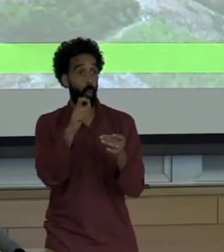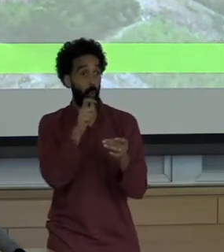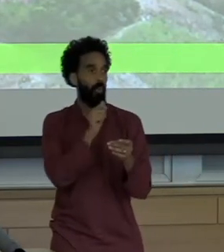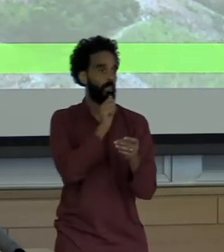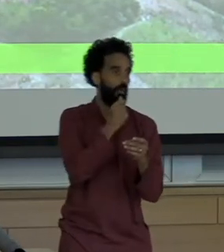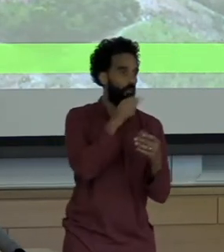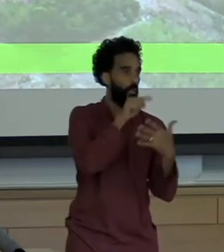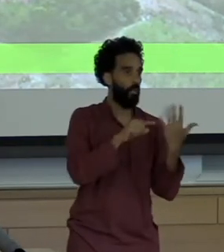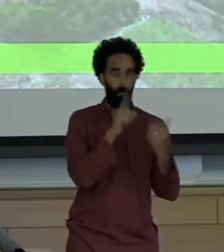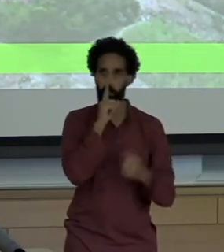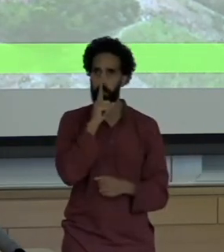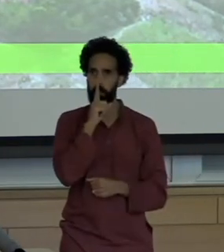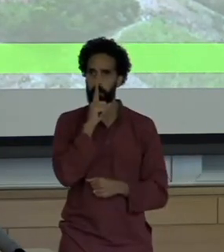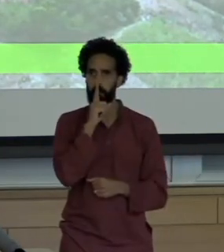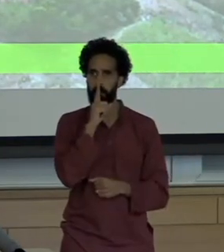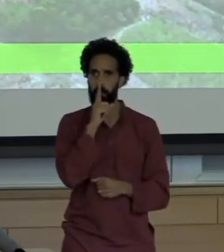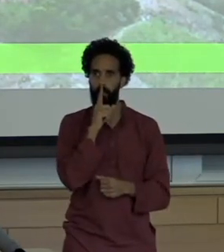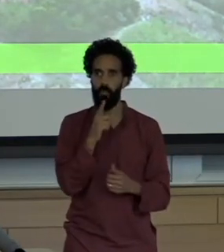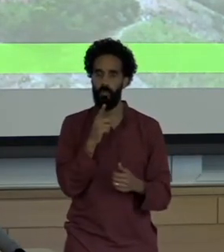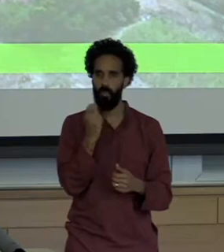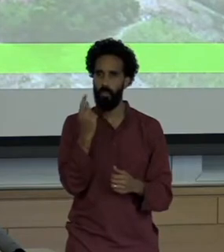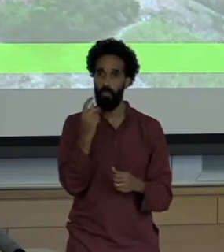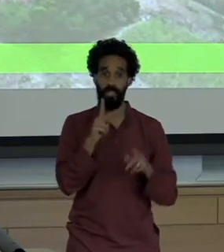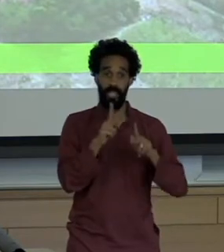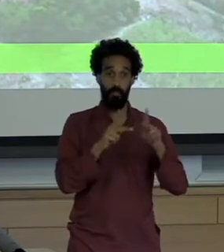people were left drinking bottled water and